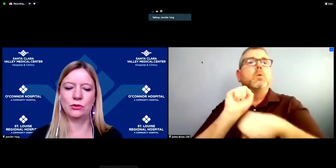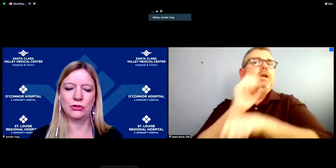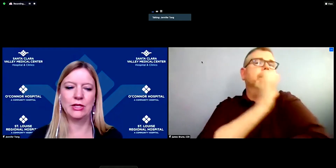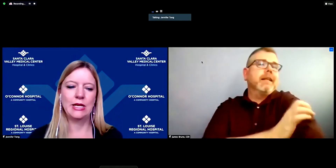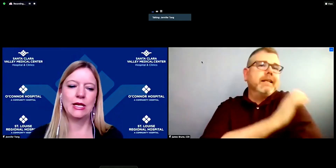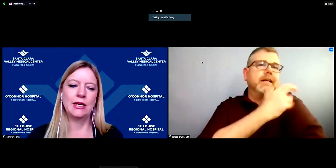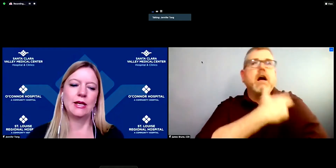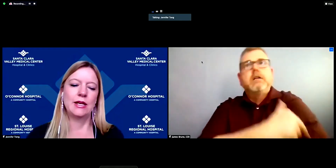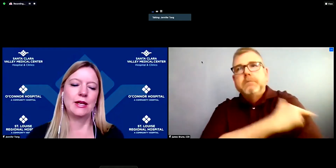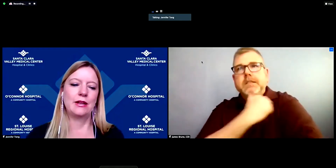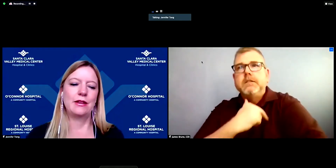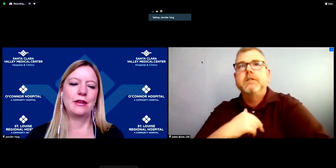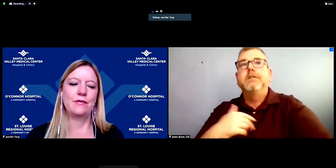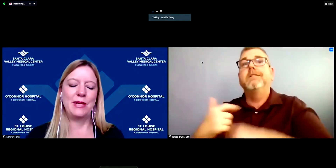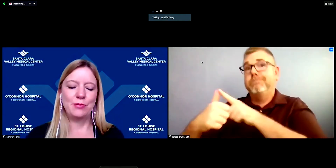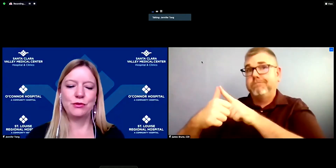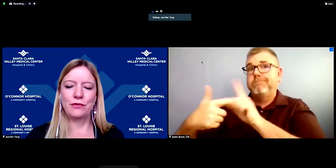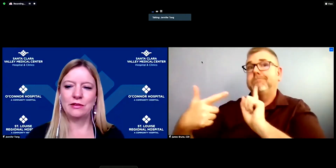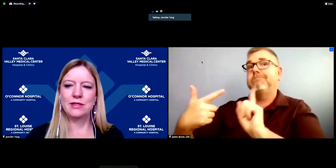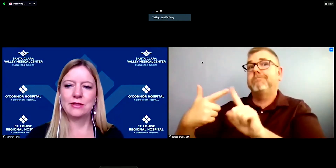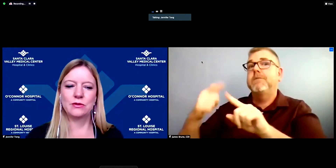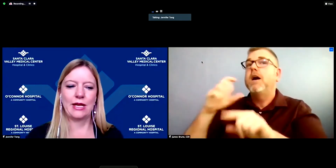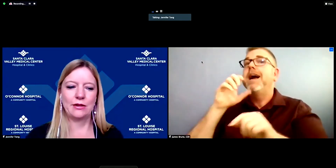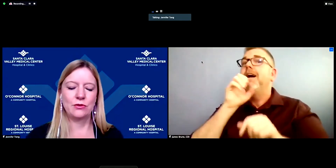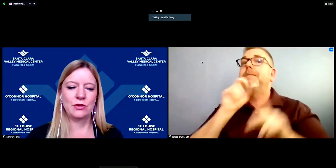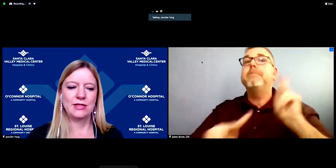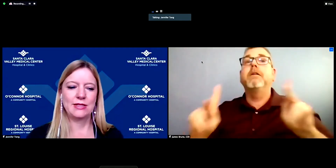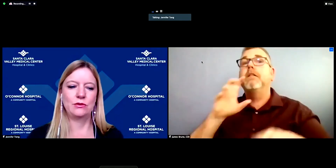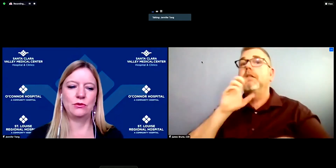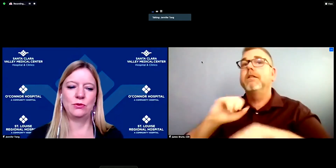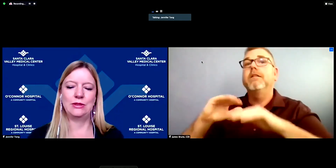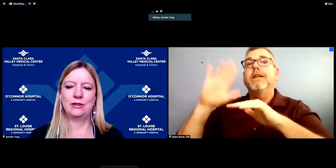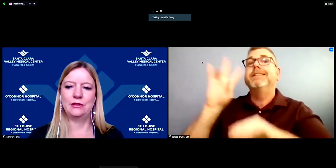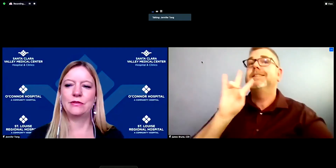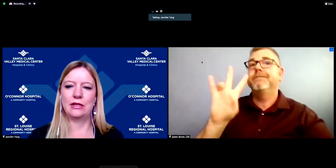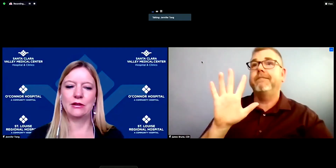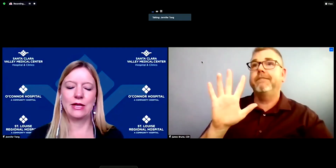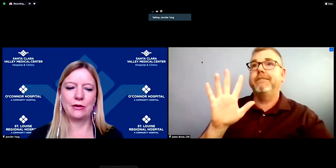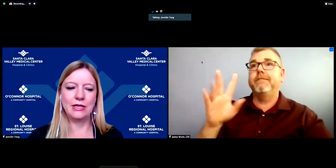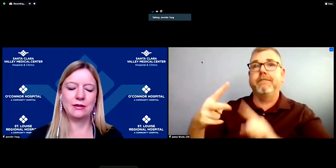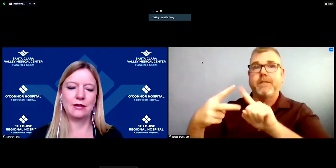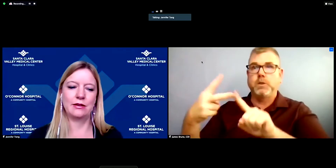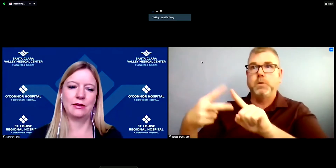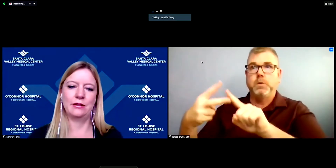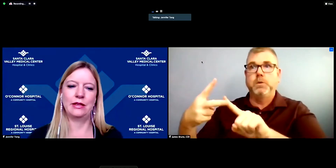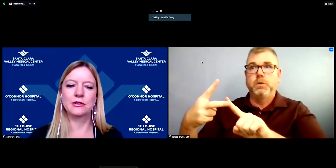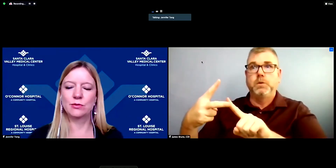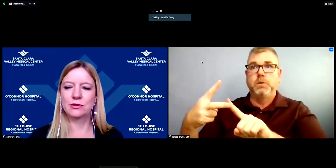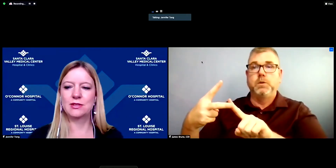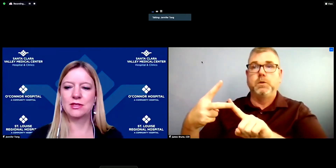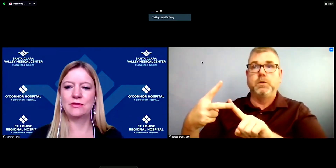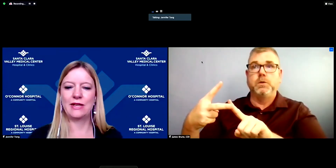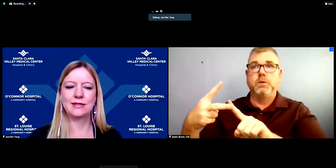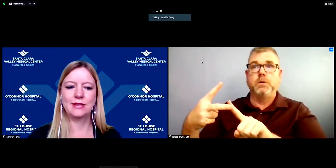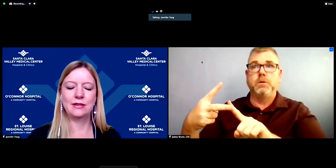older. People who fall into those categories, who live in our county are eligible to be vaccinated